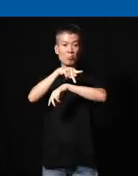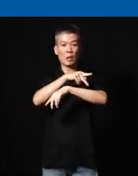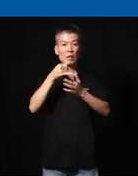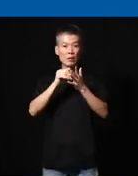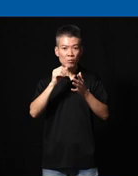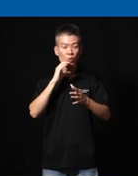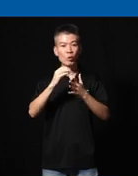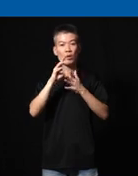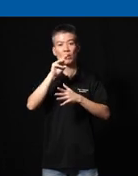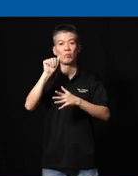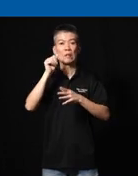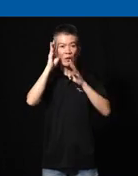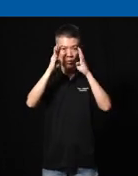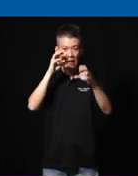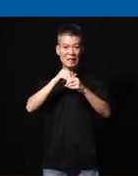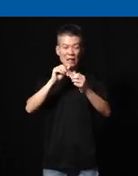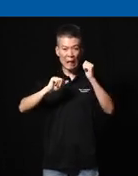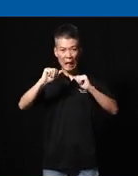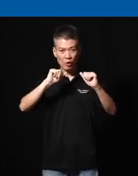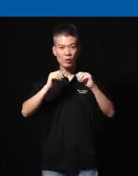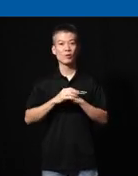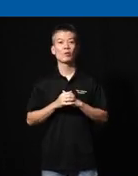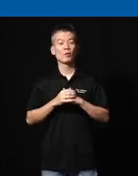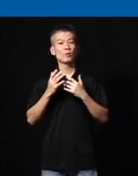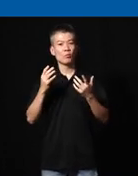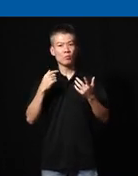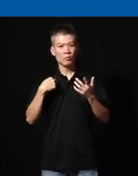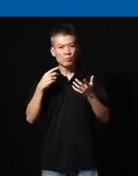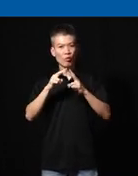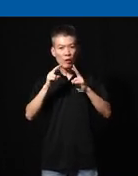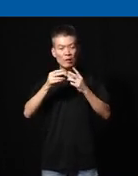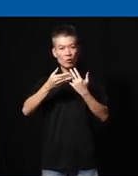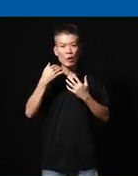call it disting innovation in action so well I mean it's very easy to have an idea but if you